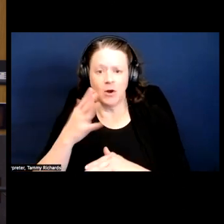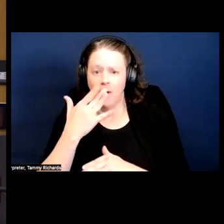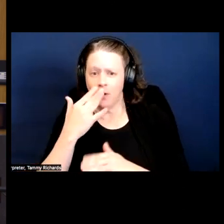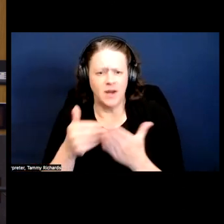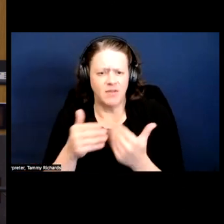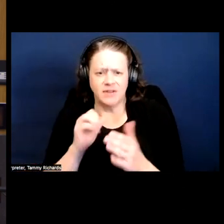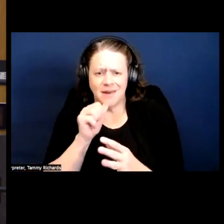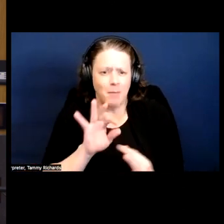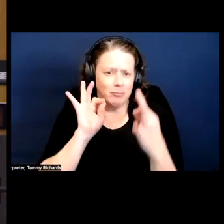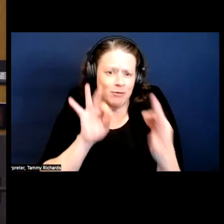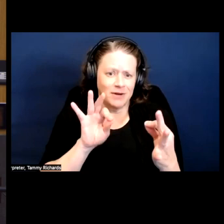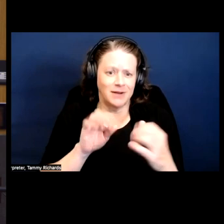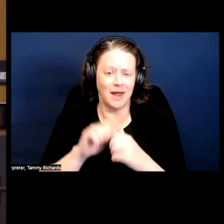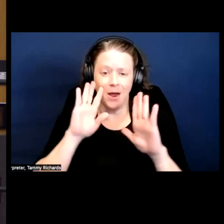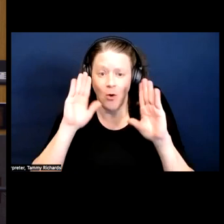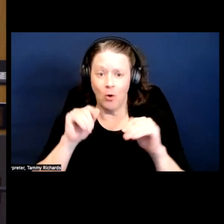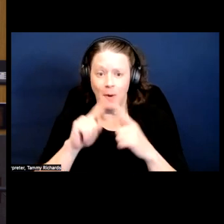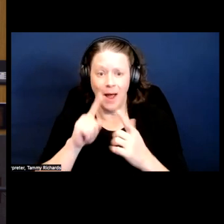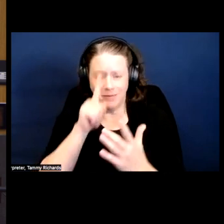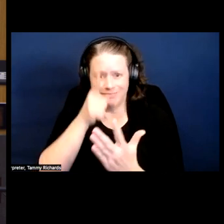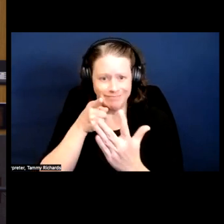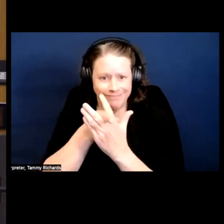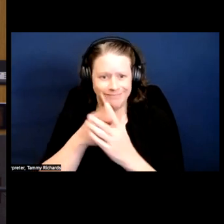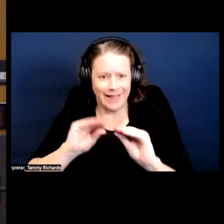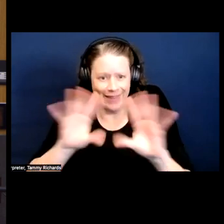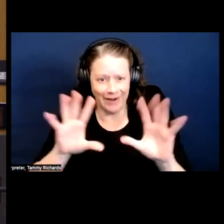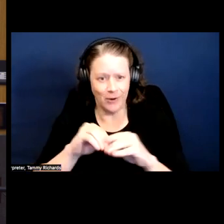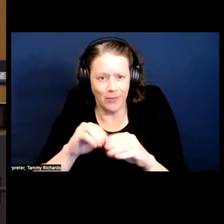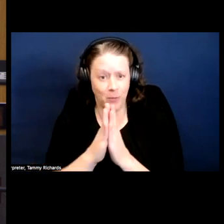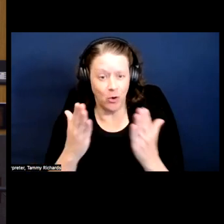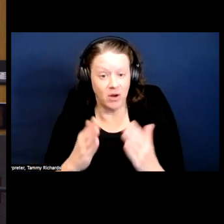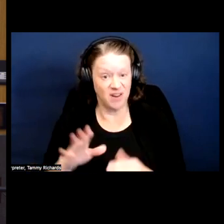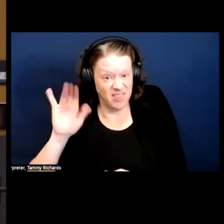So I hope I get that across in the book that, yeah, it wasn't perfect.